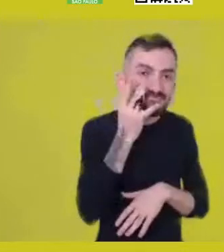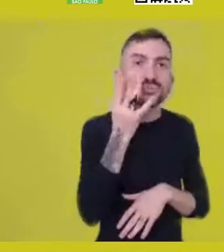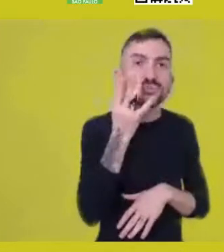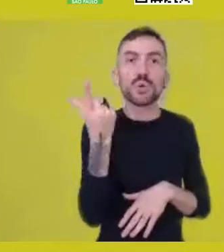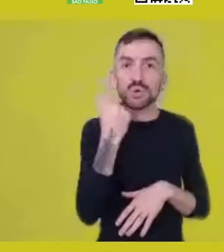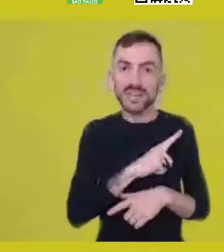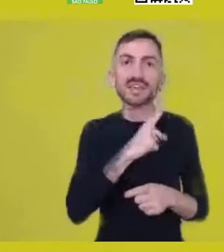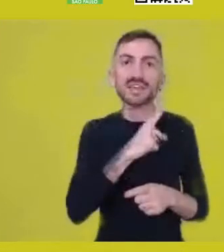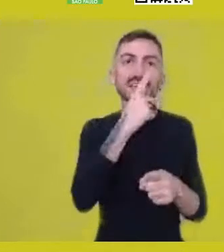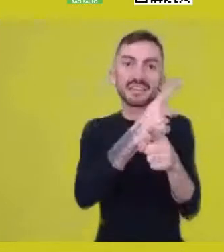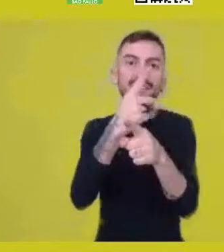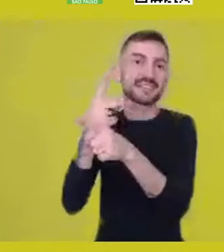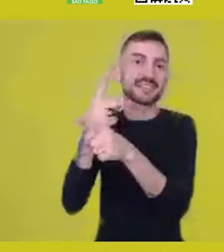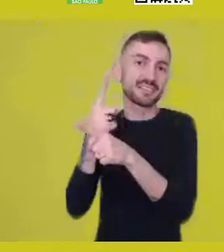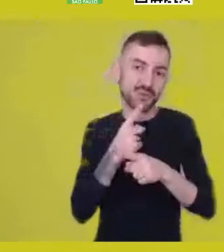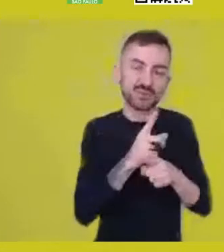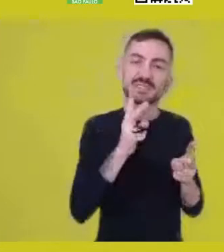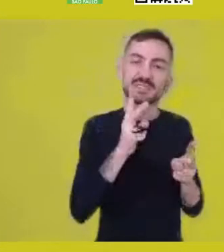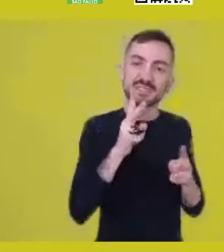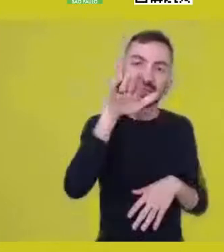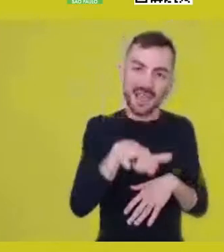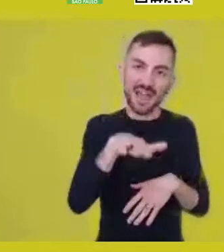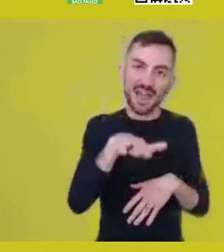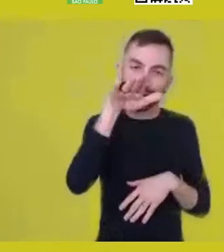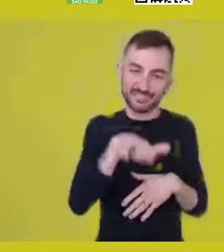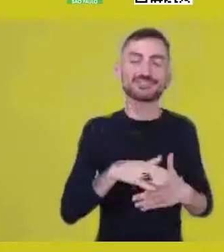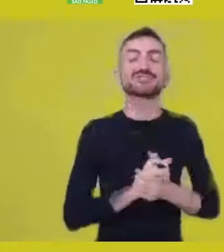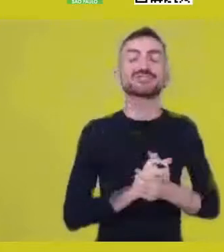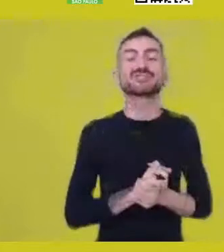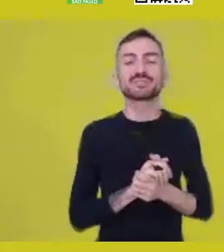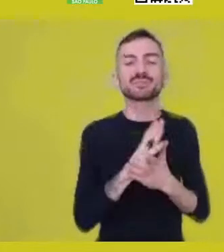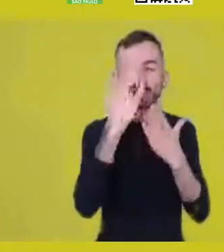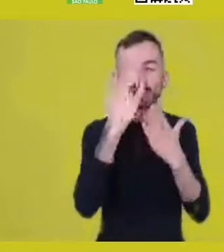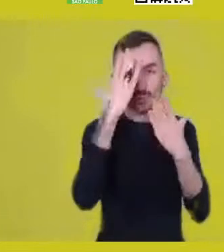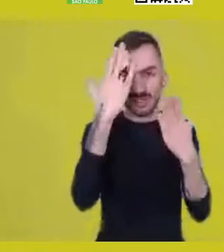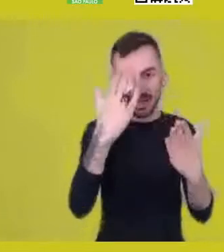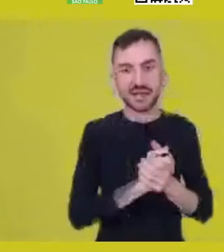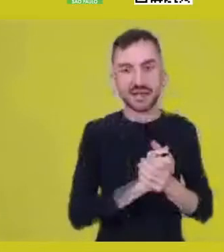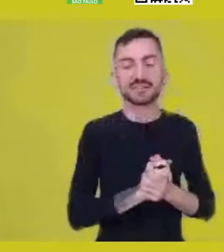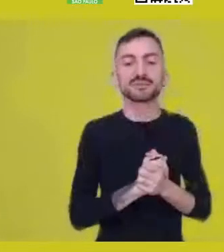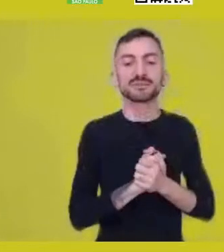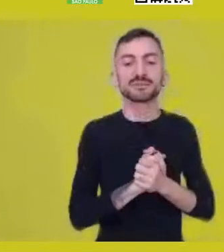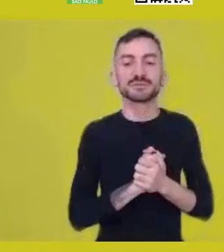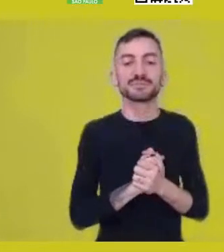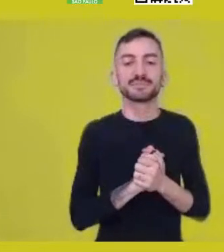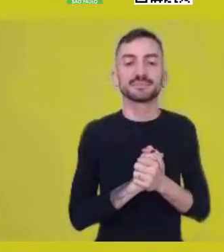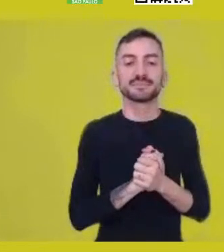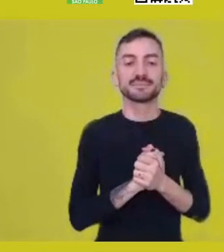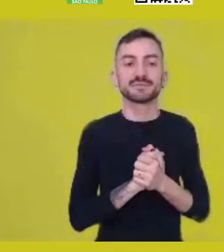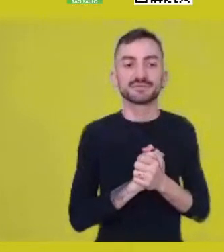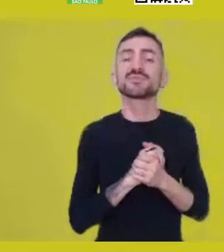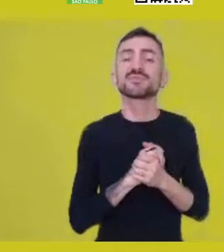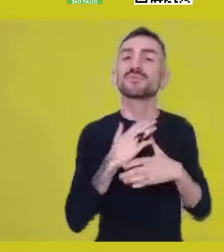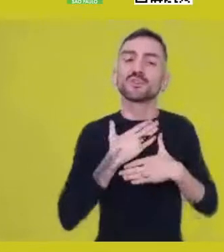in these afternoons, these meetings. Thank you, thank you. It was a great pleasure